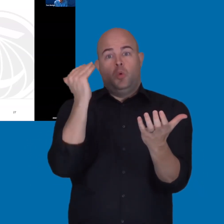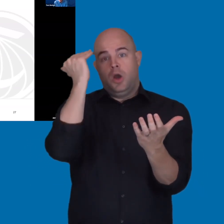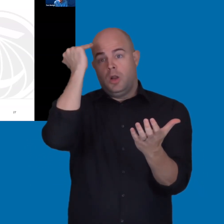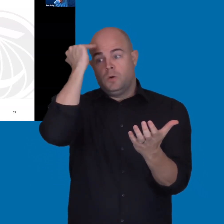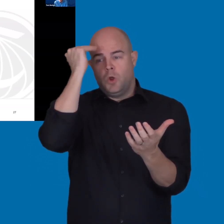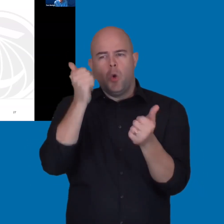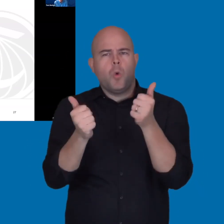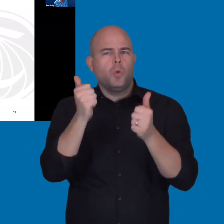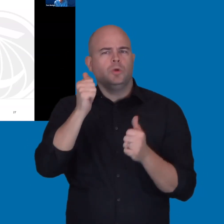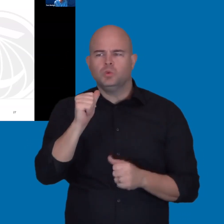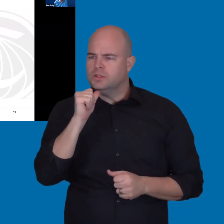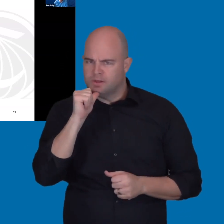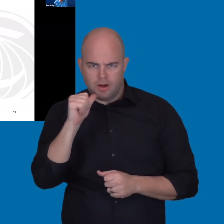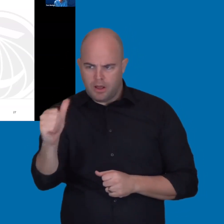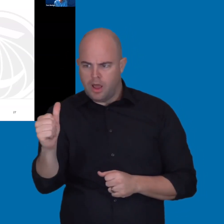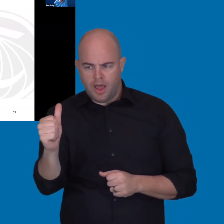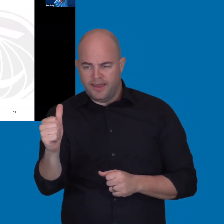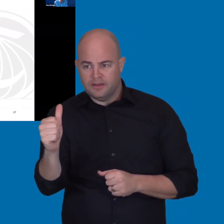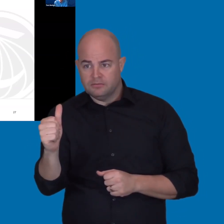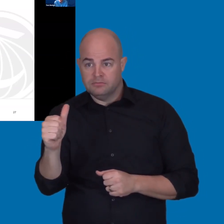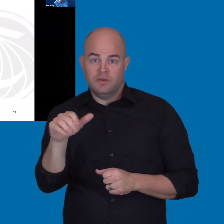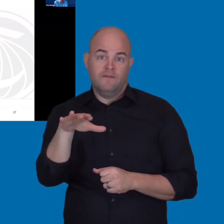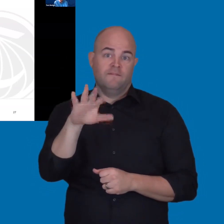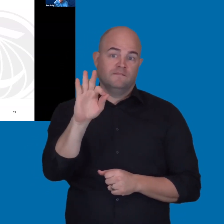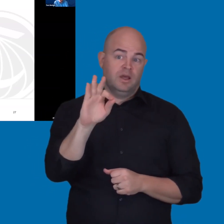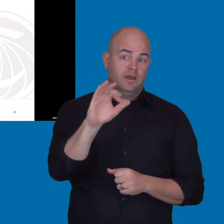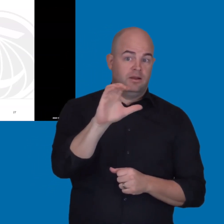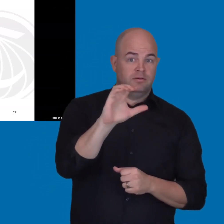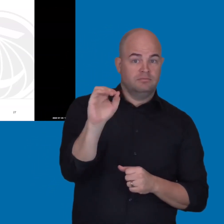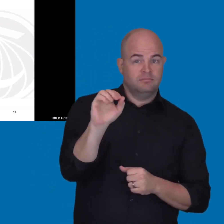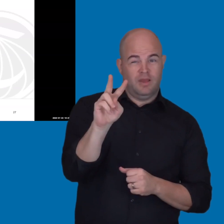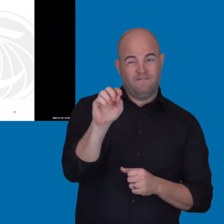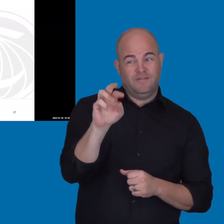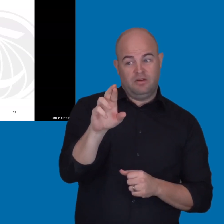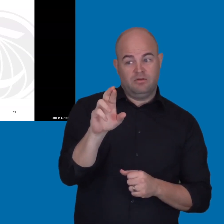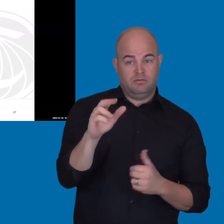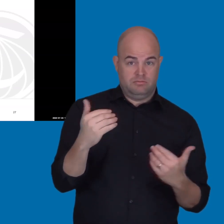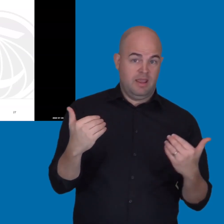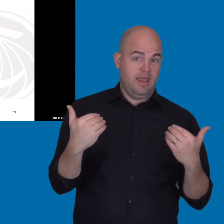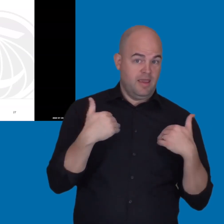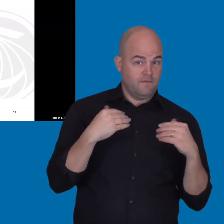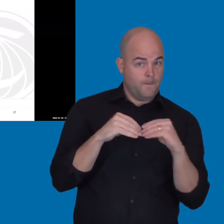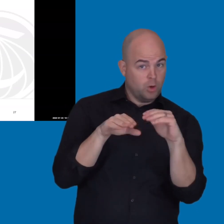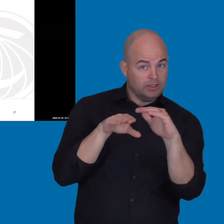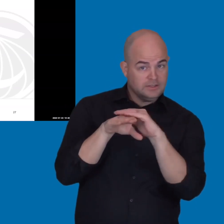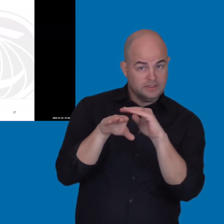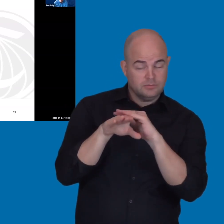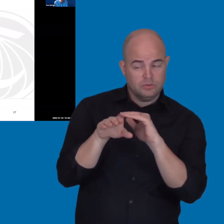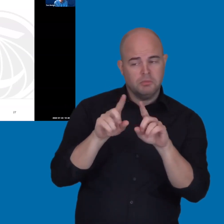I mean, ideally, you'd want to know which ones weren't and then perhaps find a vendor that had ones that were more accessible.